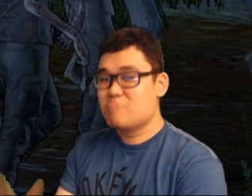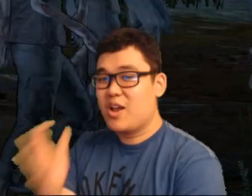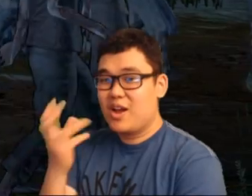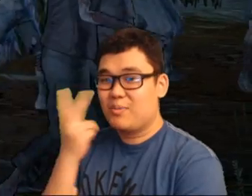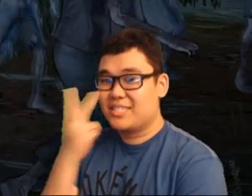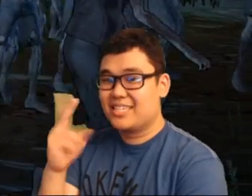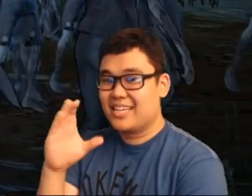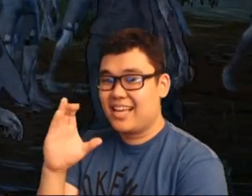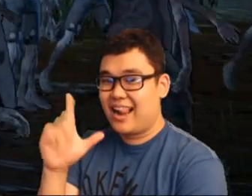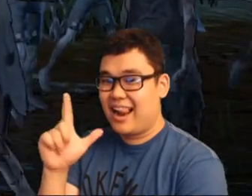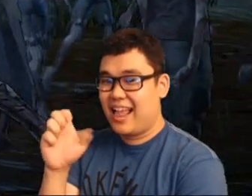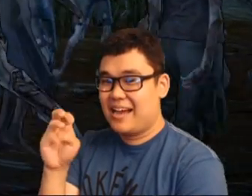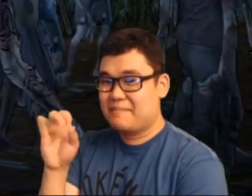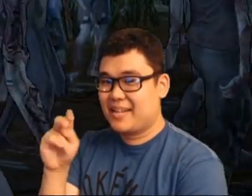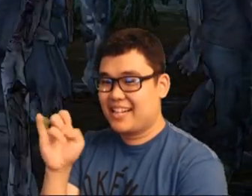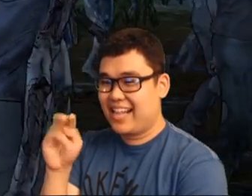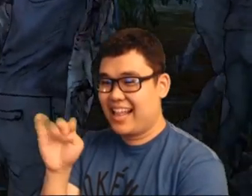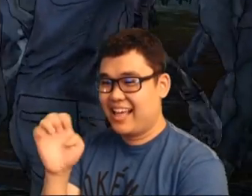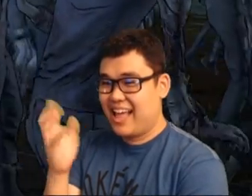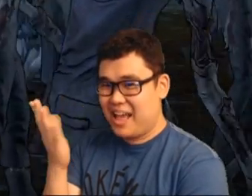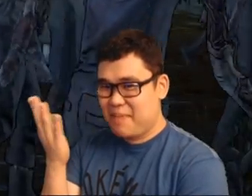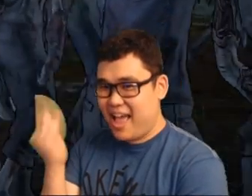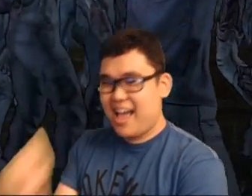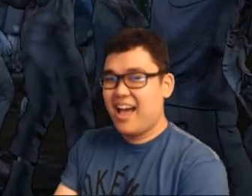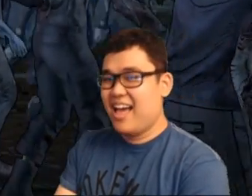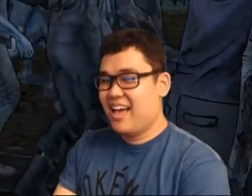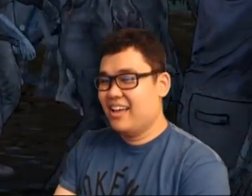I can't wait to see Clementine in this game.